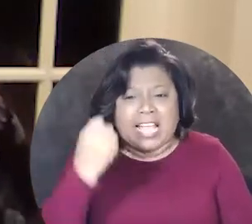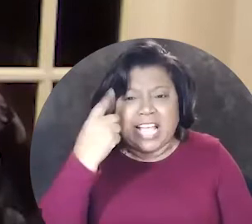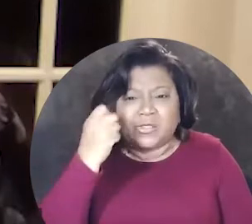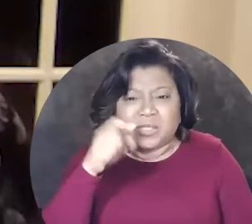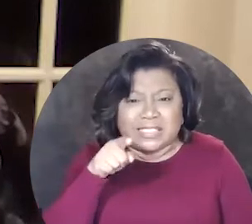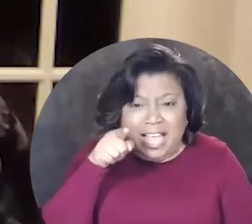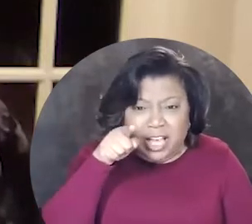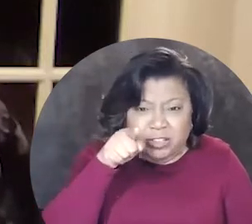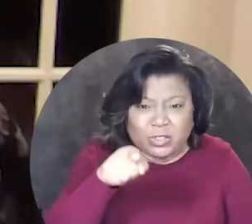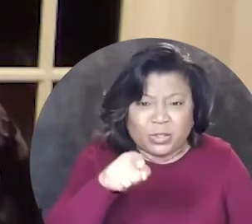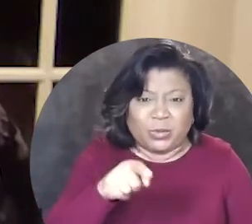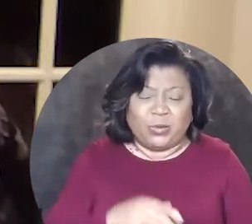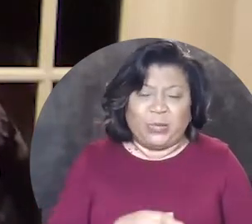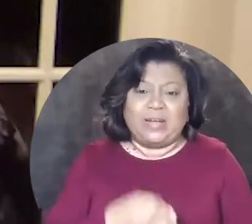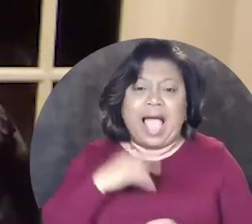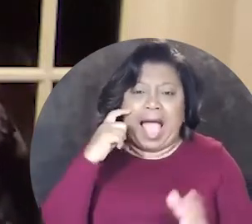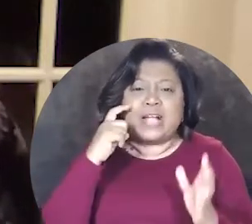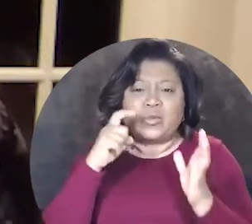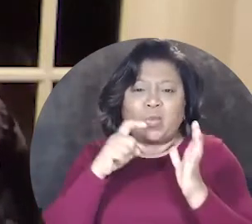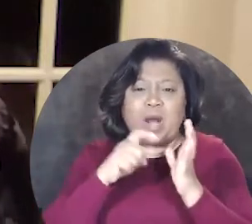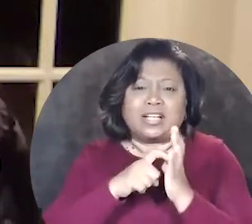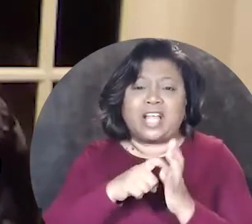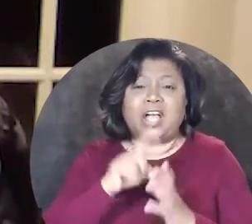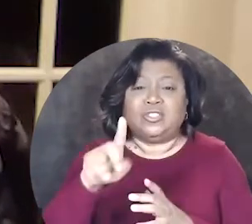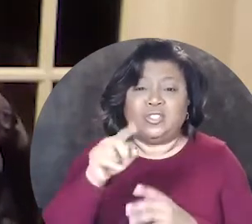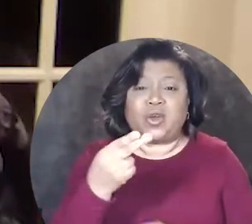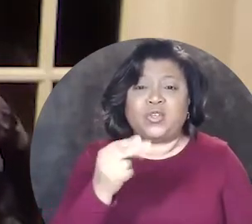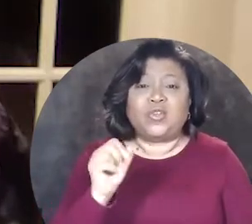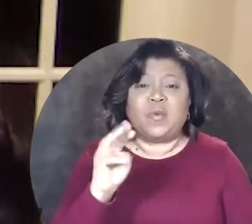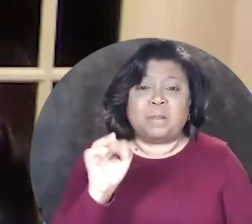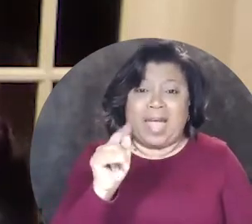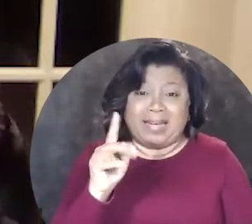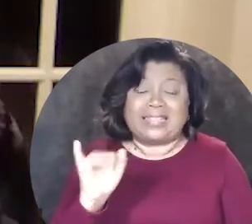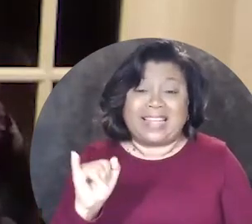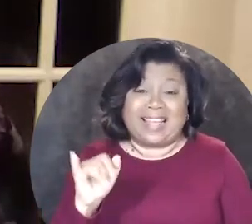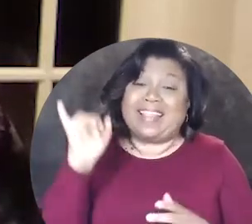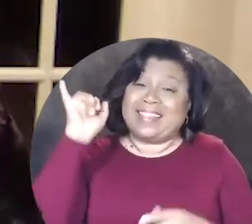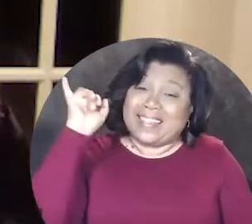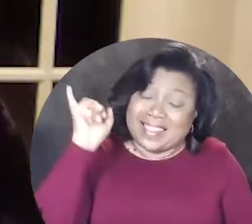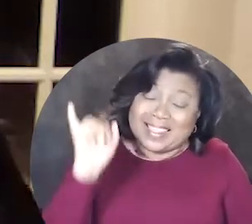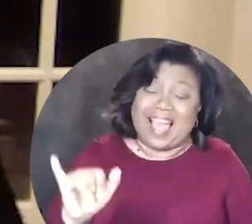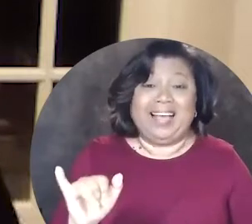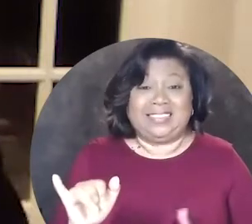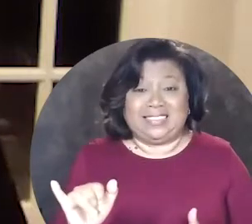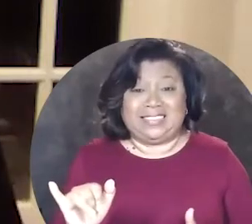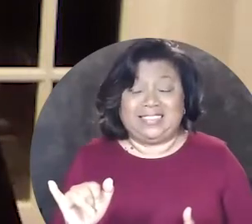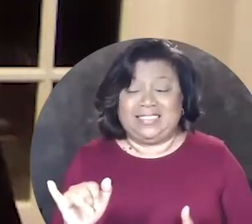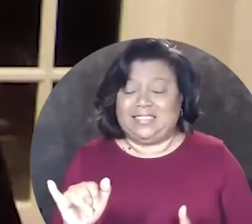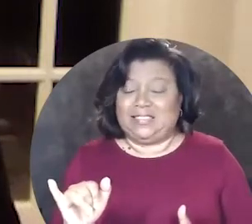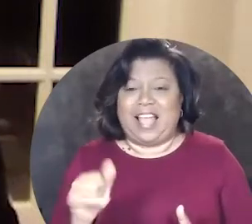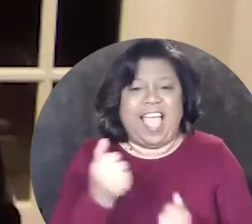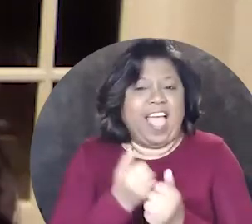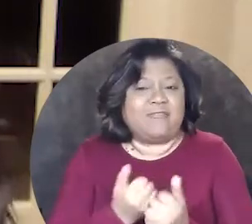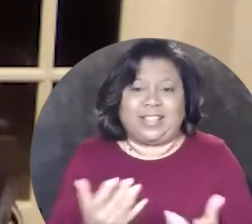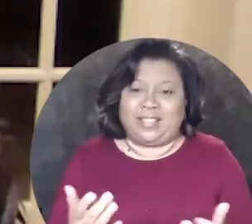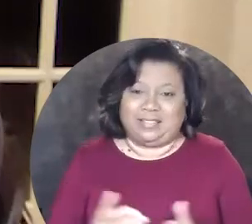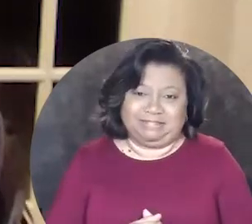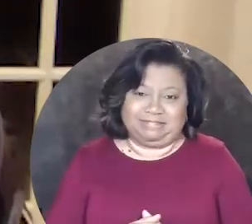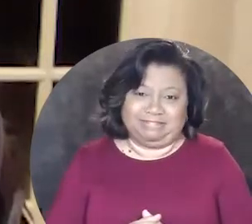I understand you I recognize your humanity I mean that's everything